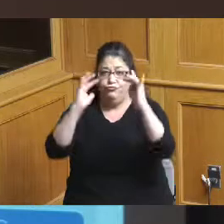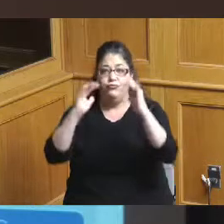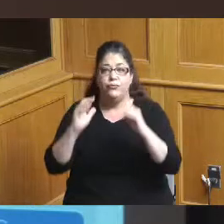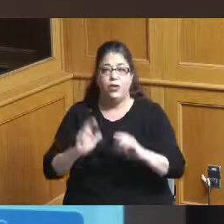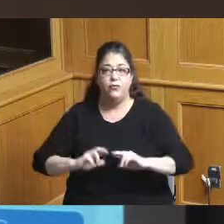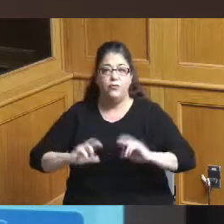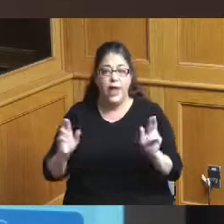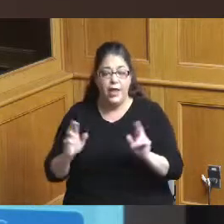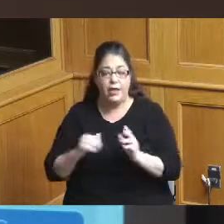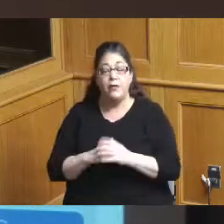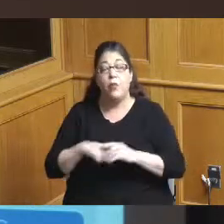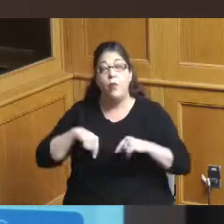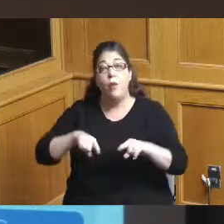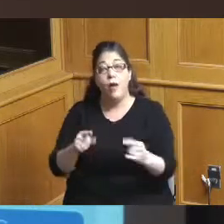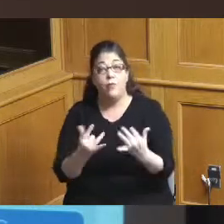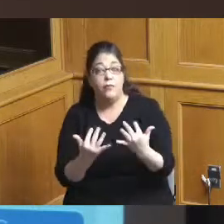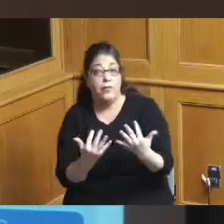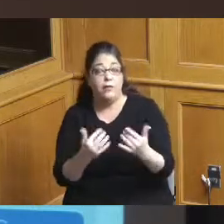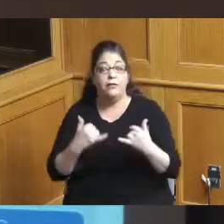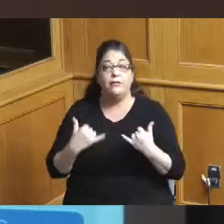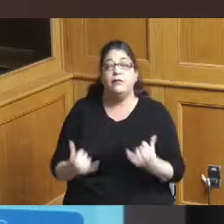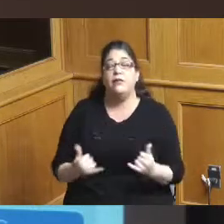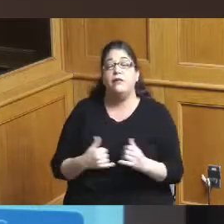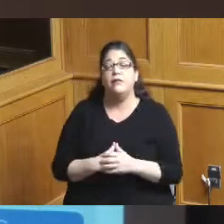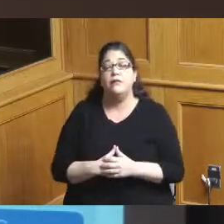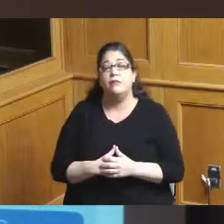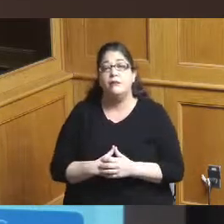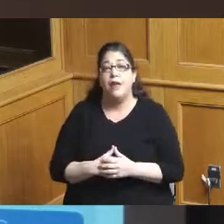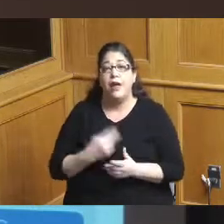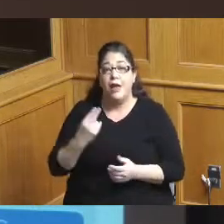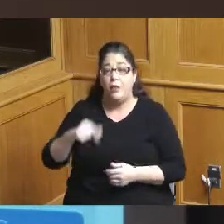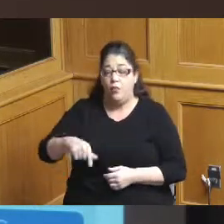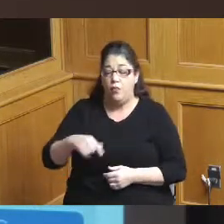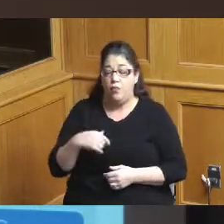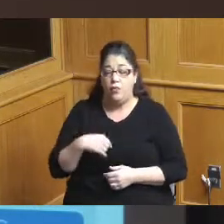in the interim we know that we have a lack of headquarter hotel and committable room capacity